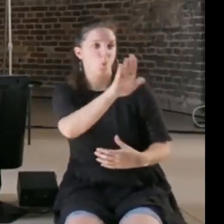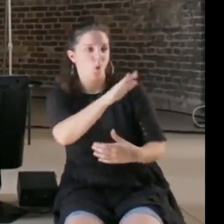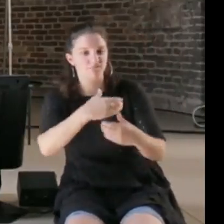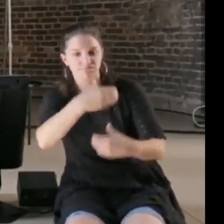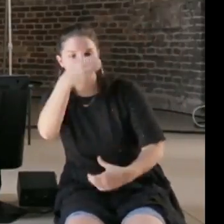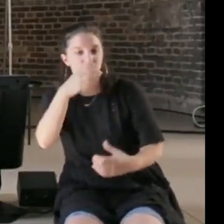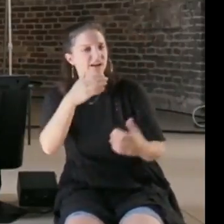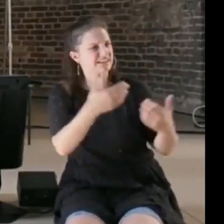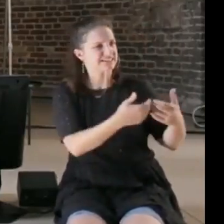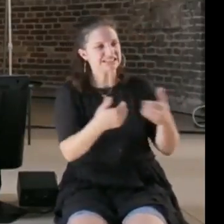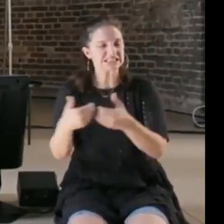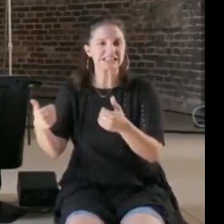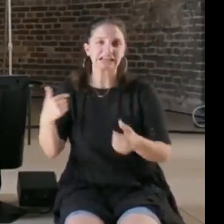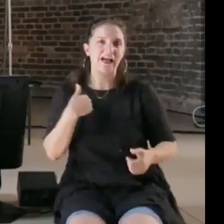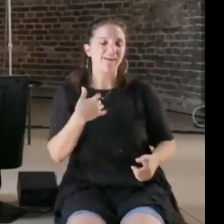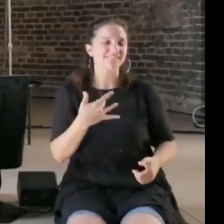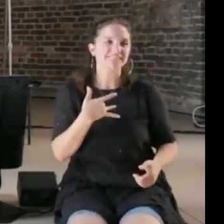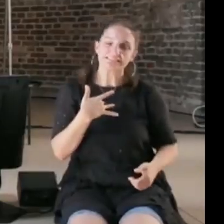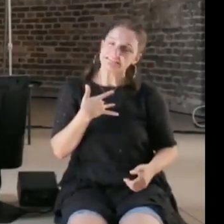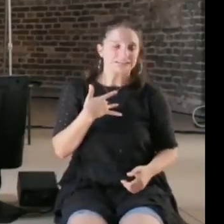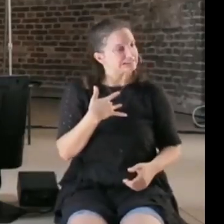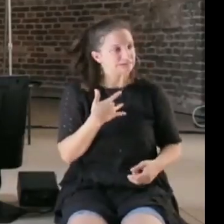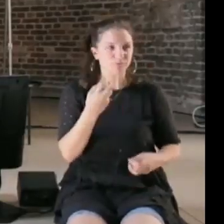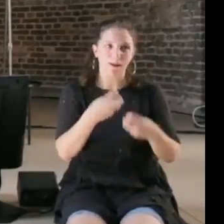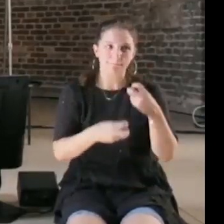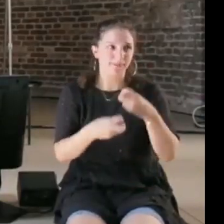whether you're talking about academia or whether you're talking about business, and what we